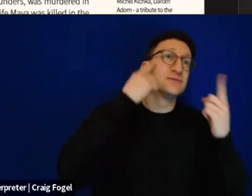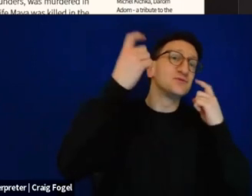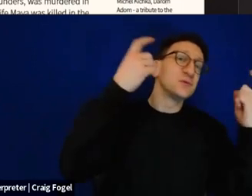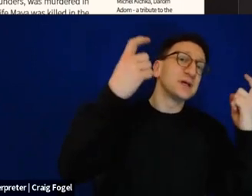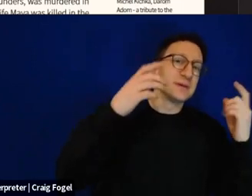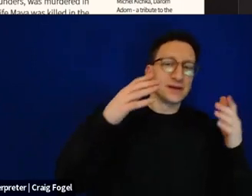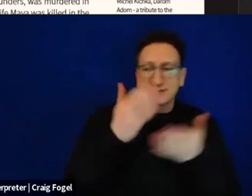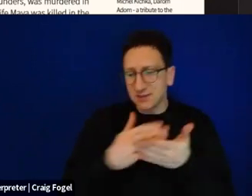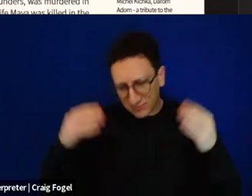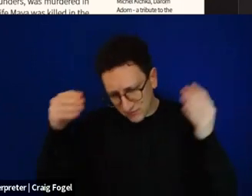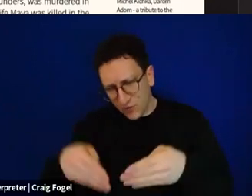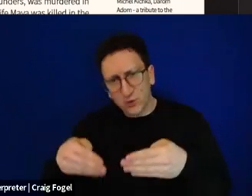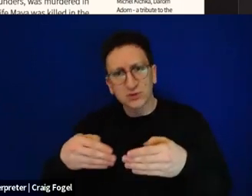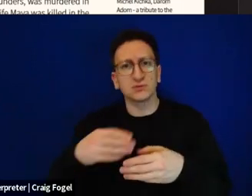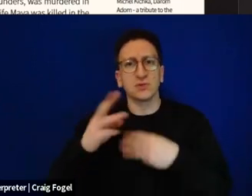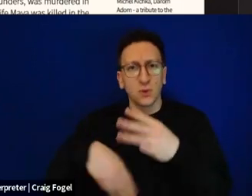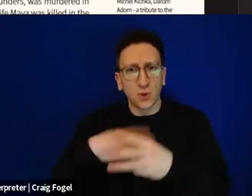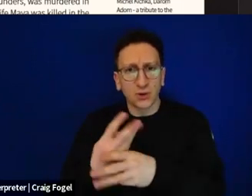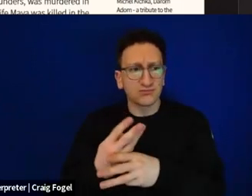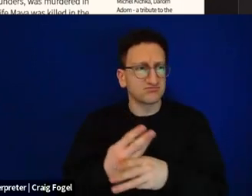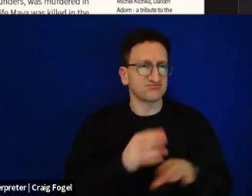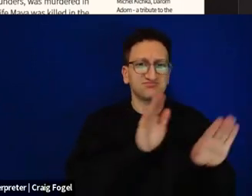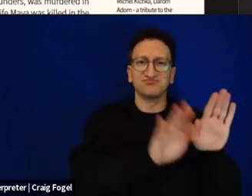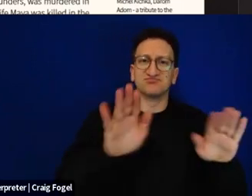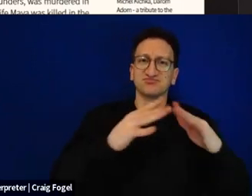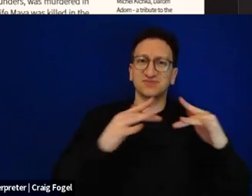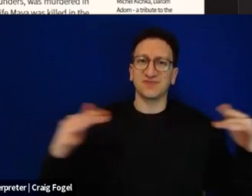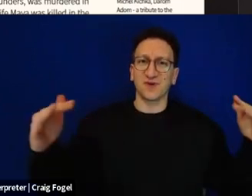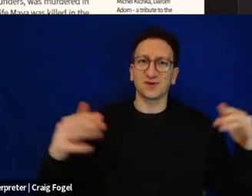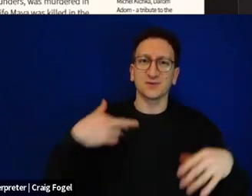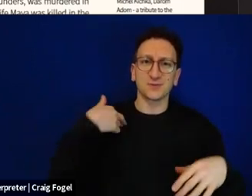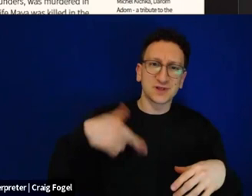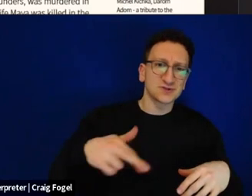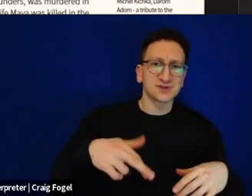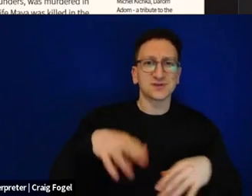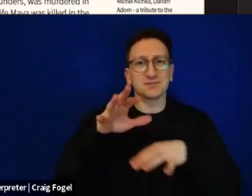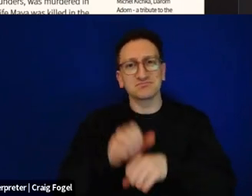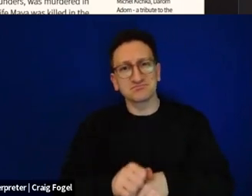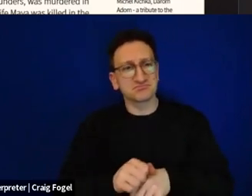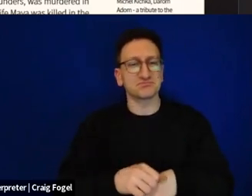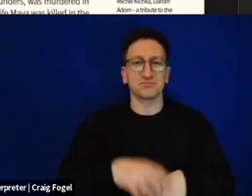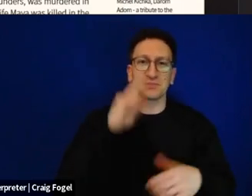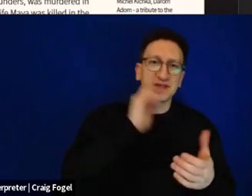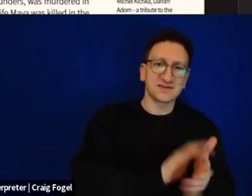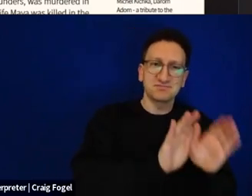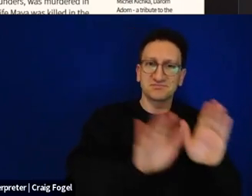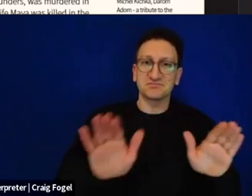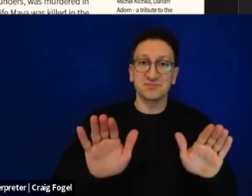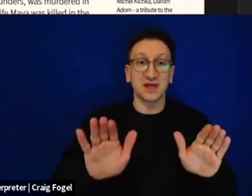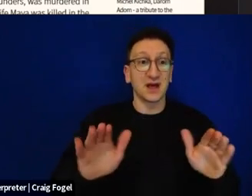Each brings along his own language, her own customs, and their own beliefs. Together we are an ingathering, a kibbutz of exiles and a fusion of cultures.